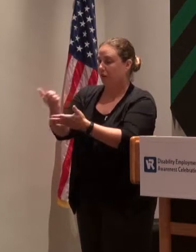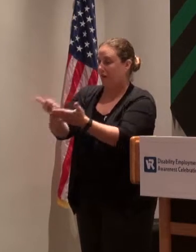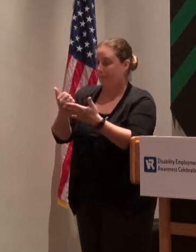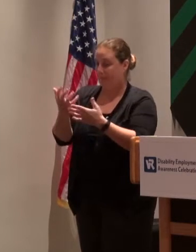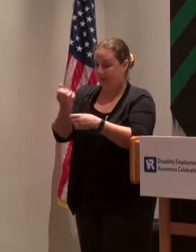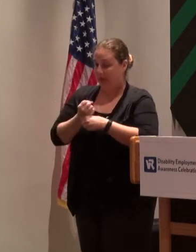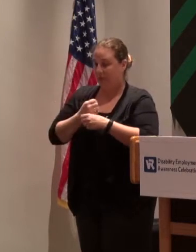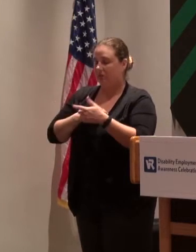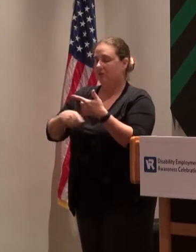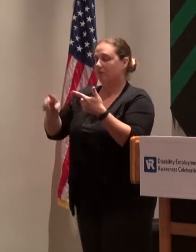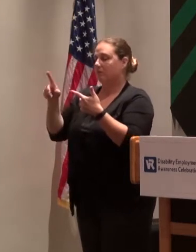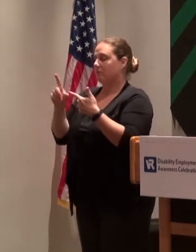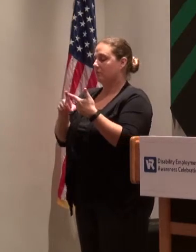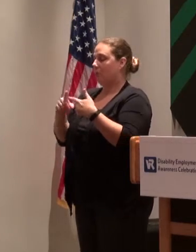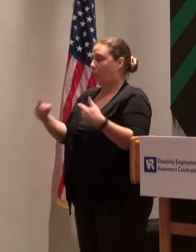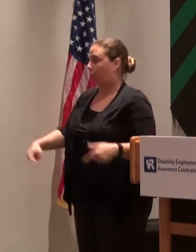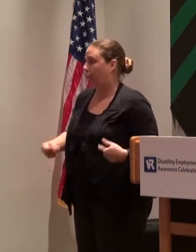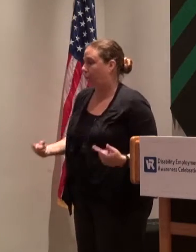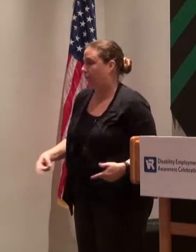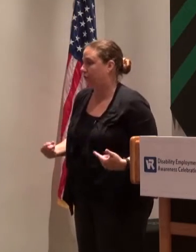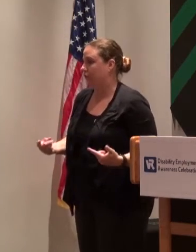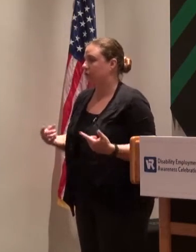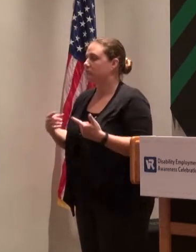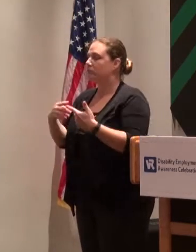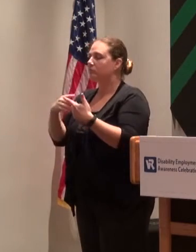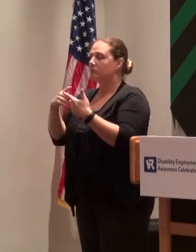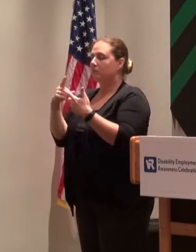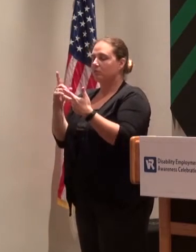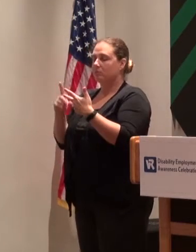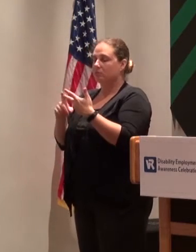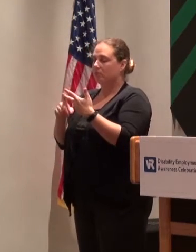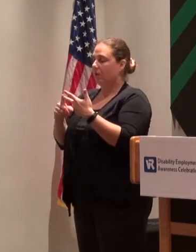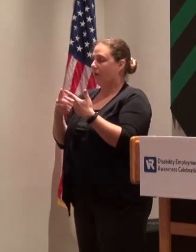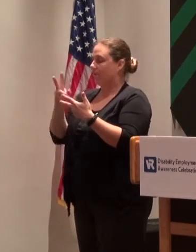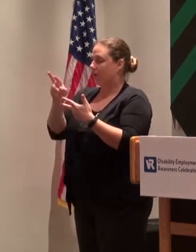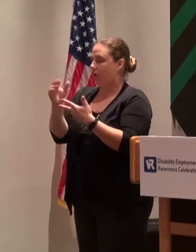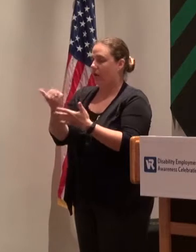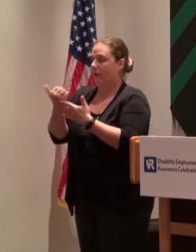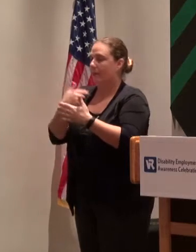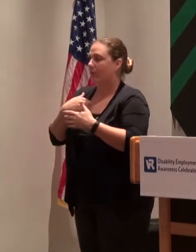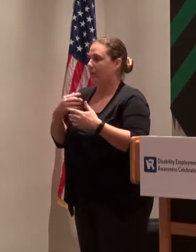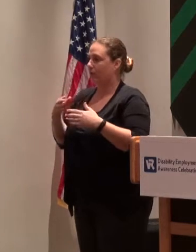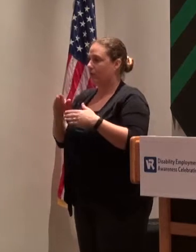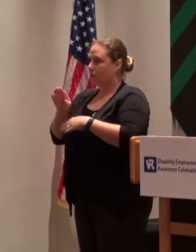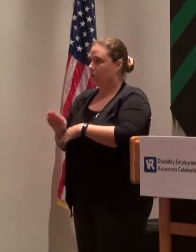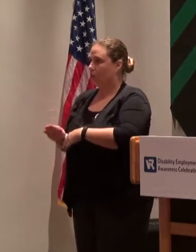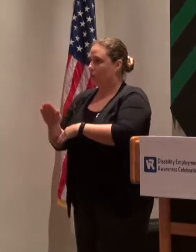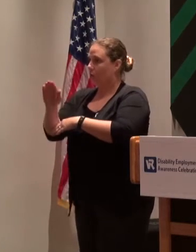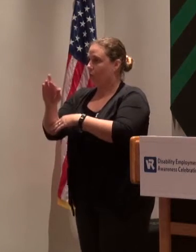to wheelchairs that I needed to helping me with ramps getting to places to work with,